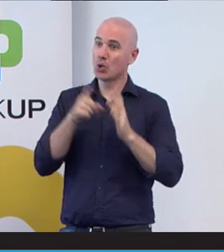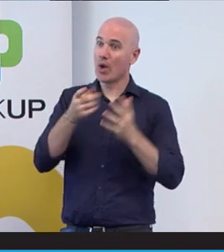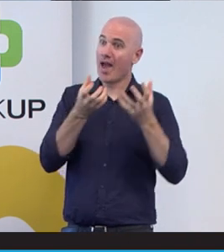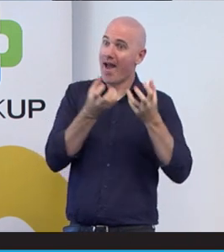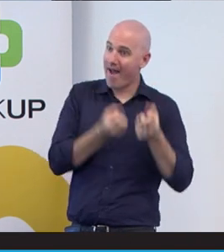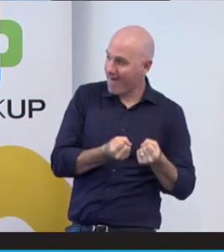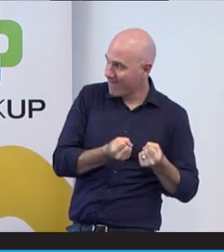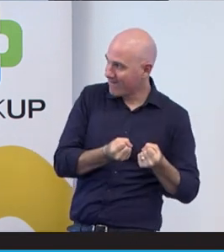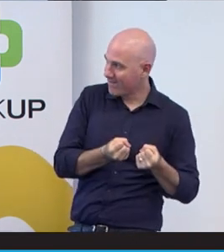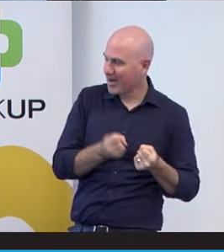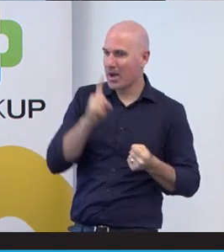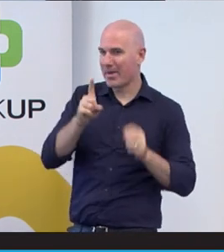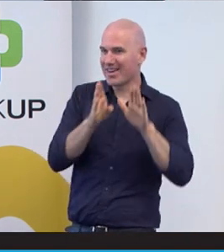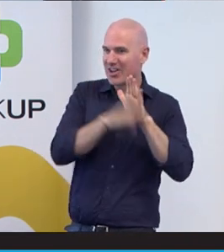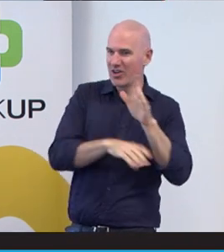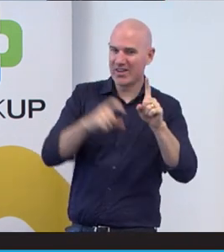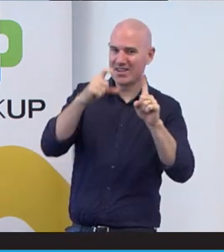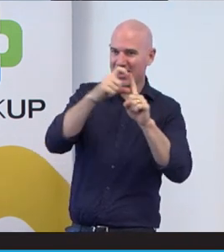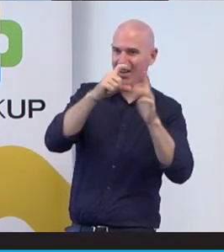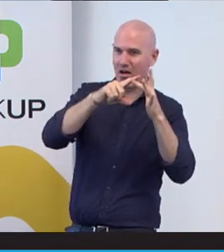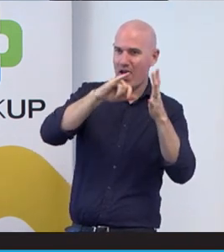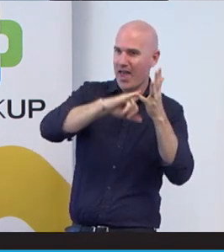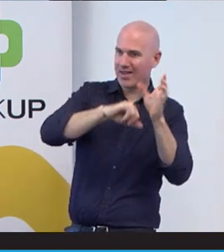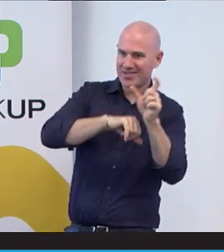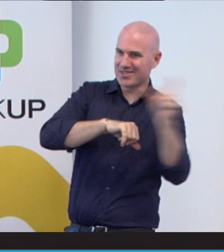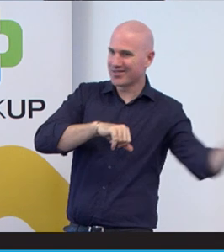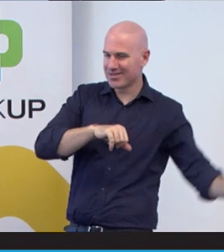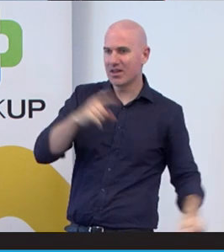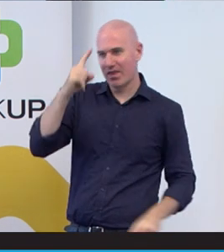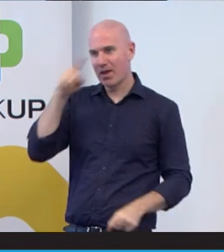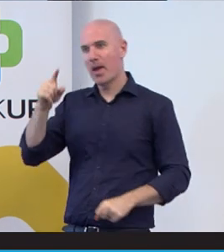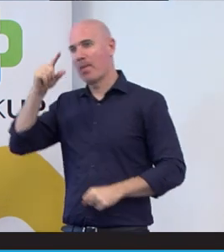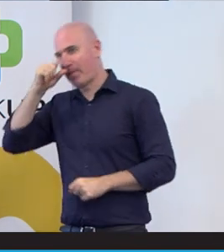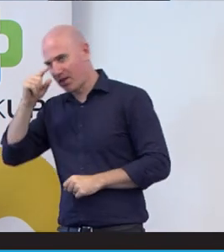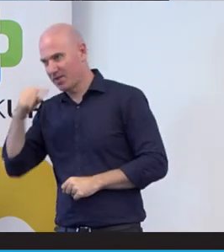forget the dis and focus on ability. We are all ability, yes we can and I